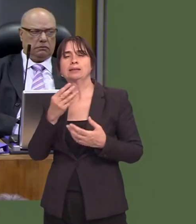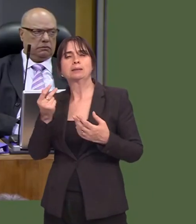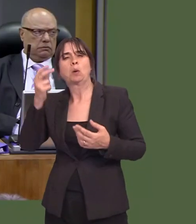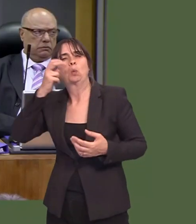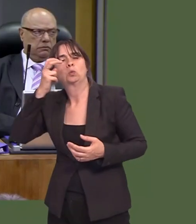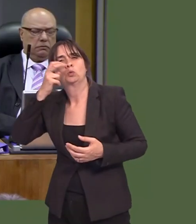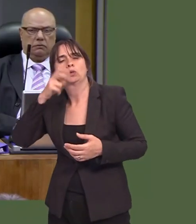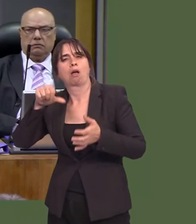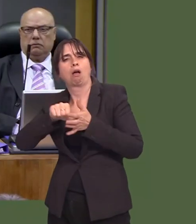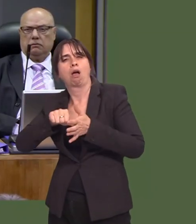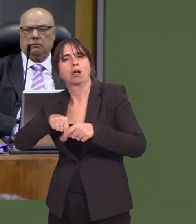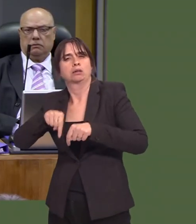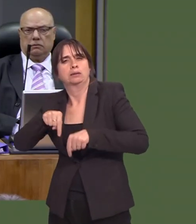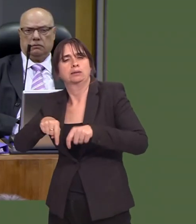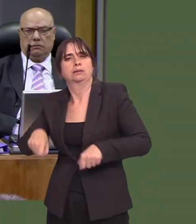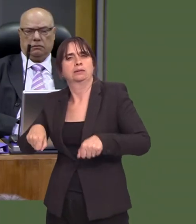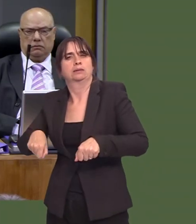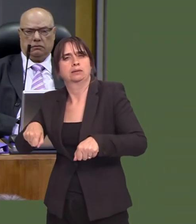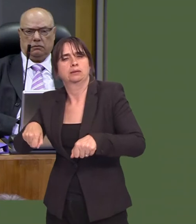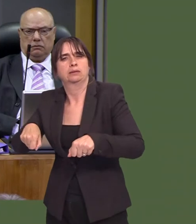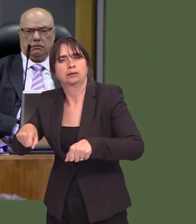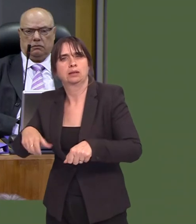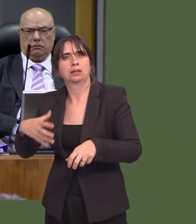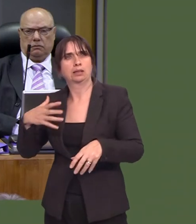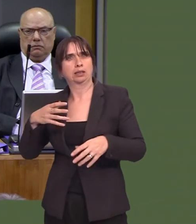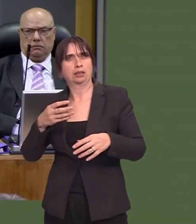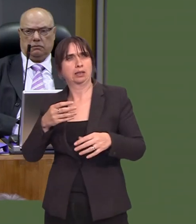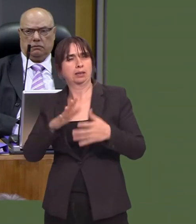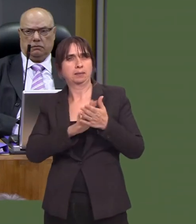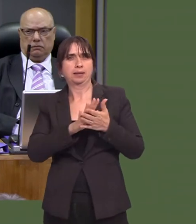quite frailóand we need to shape certain public policies with that mind.